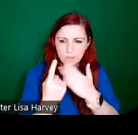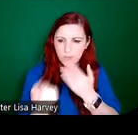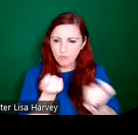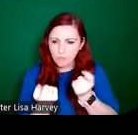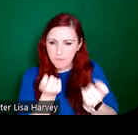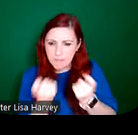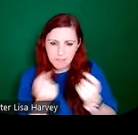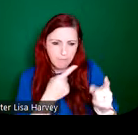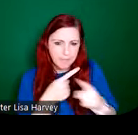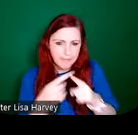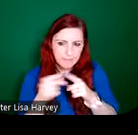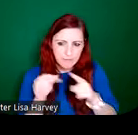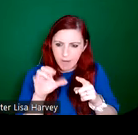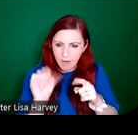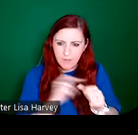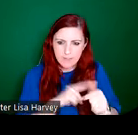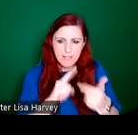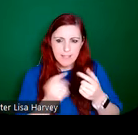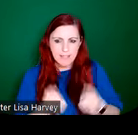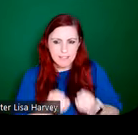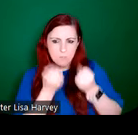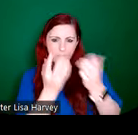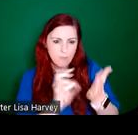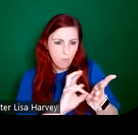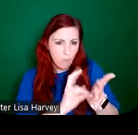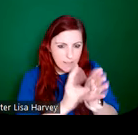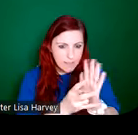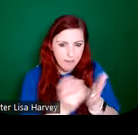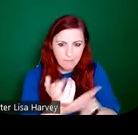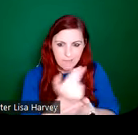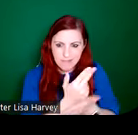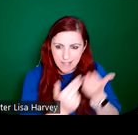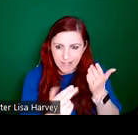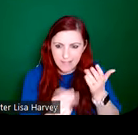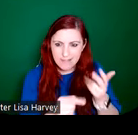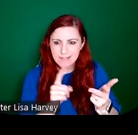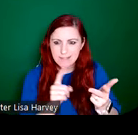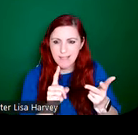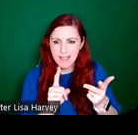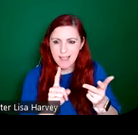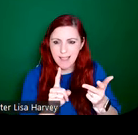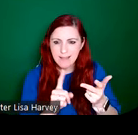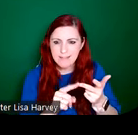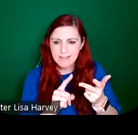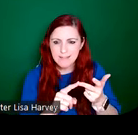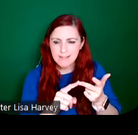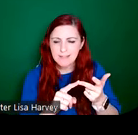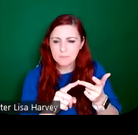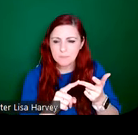of express the quality of their designs. And also kind of, I suppose, a